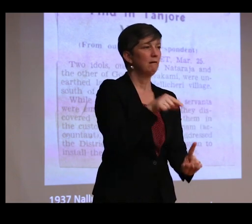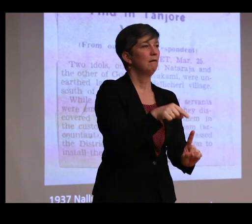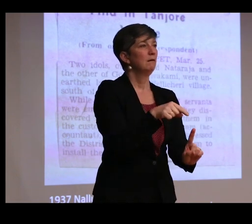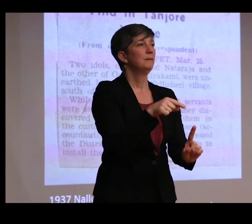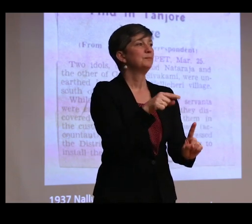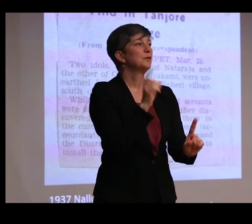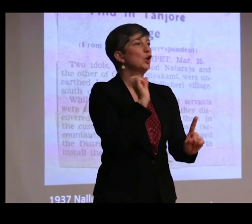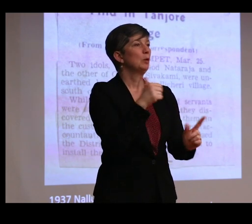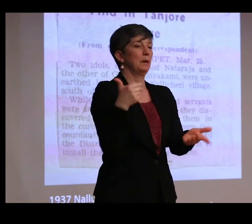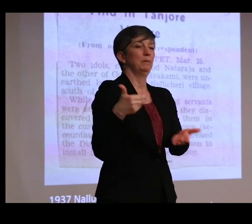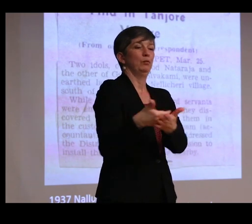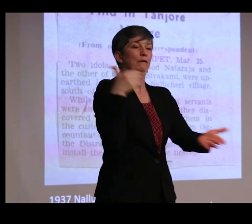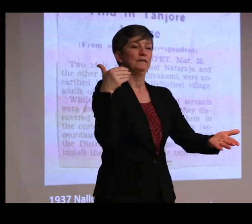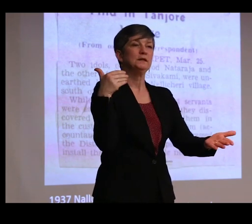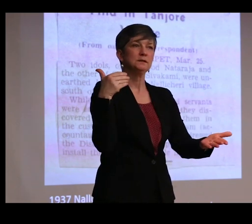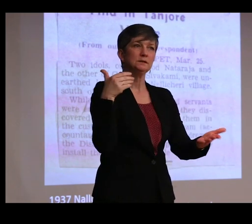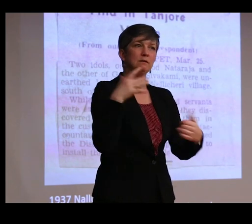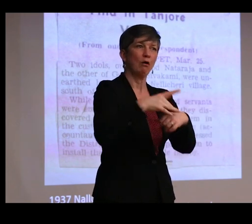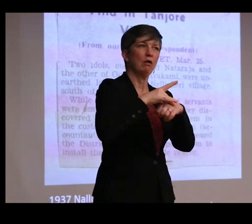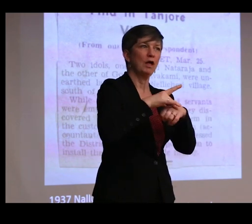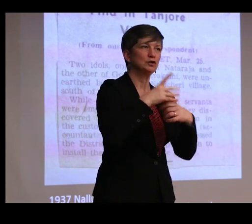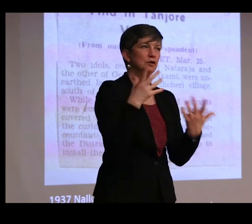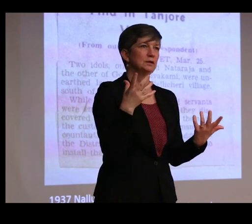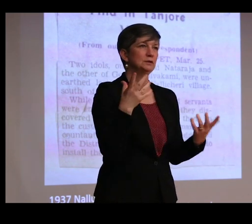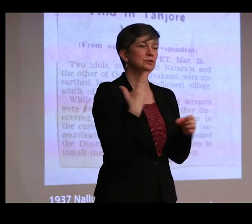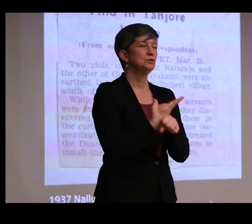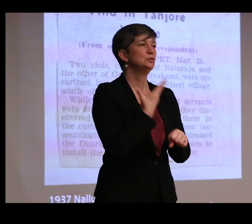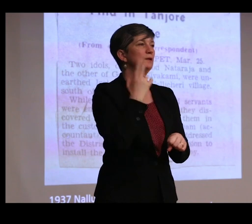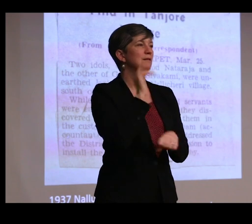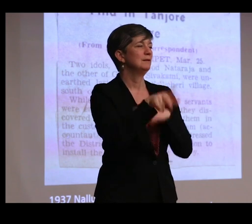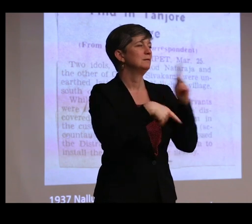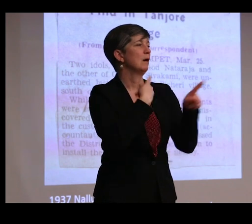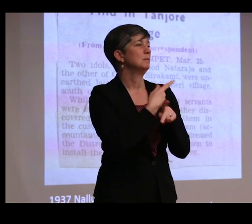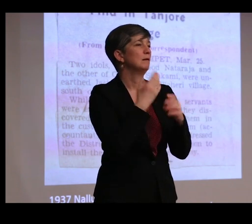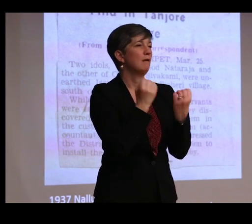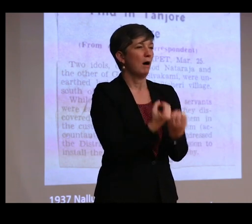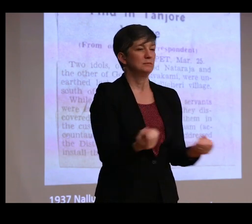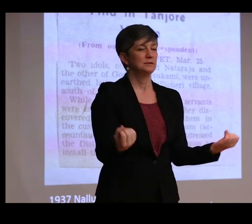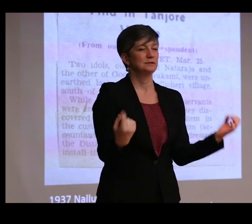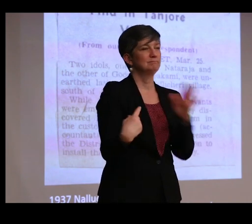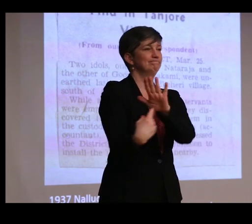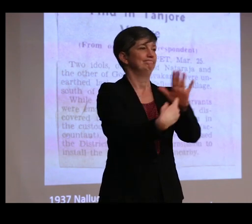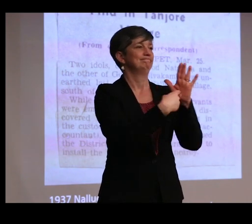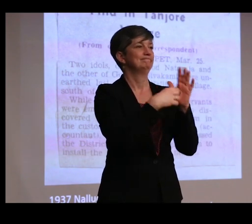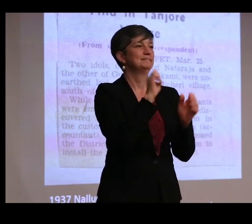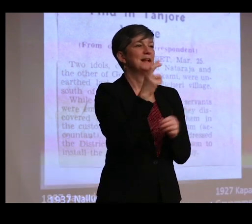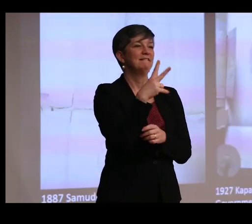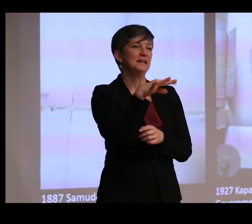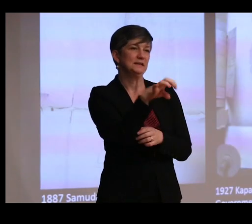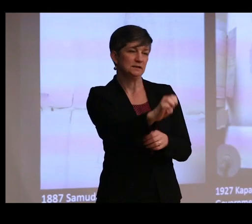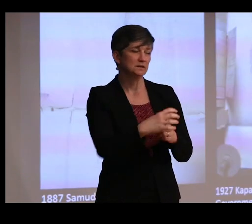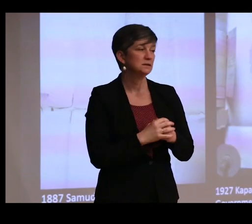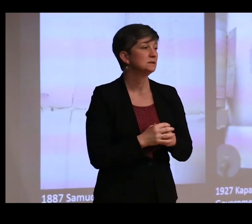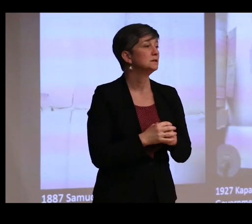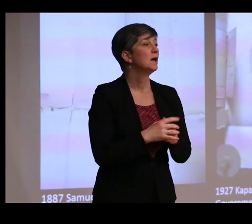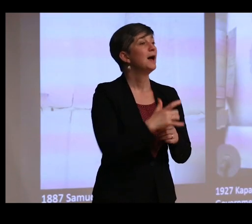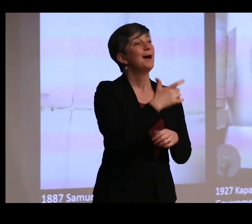could be proven archaeologically using these types of objects as evidence. And being British, there was, of course,